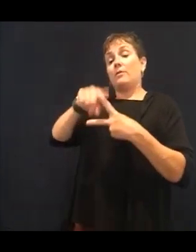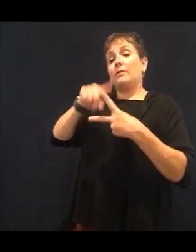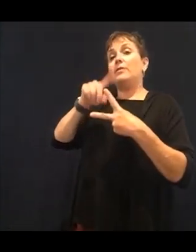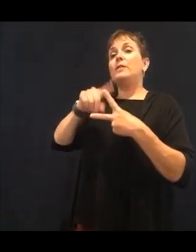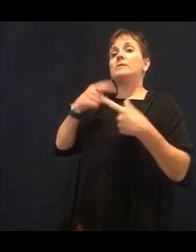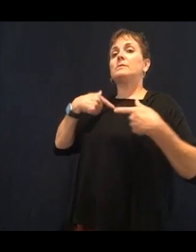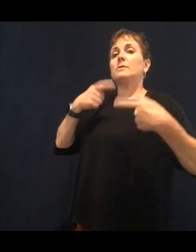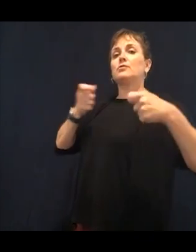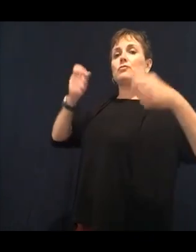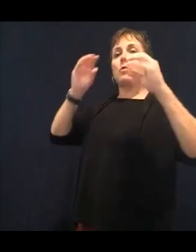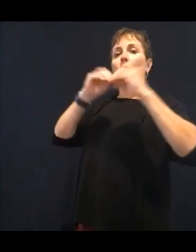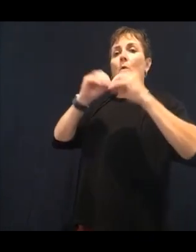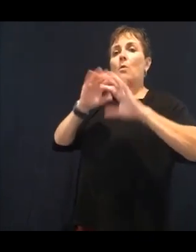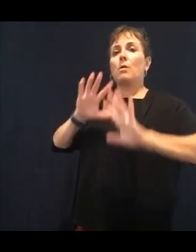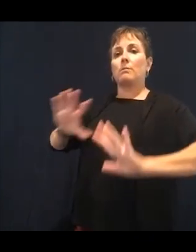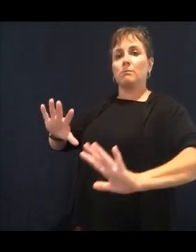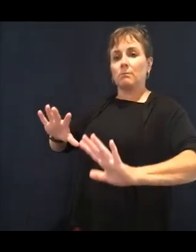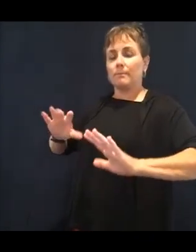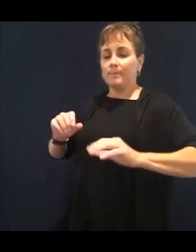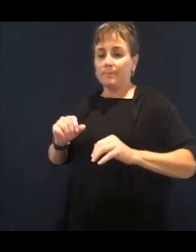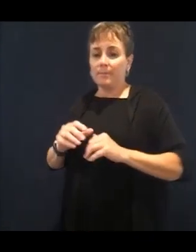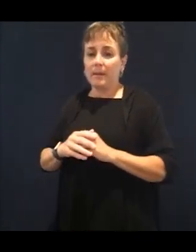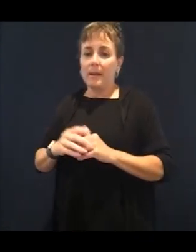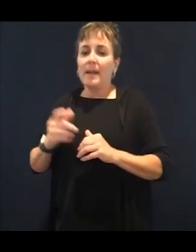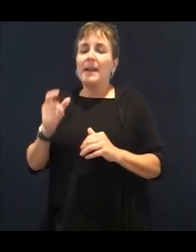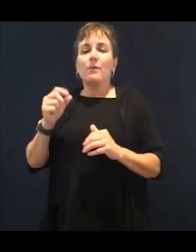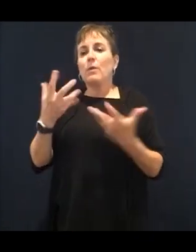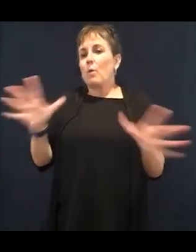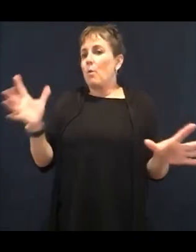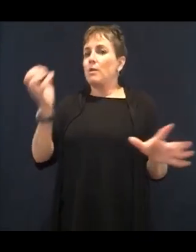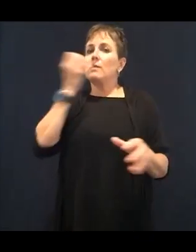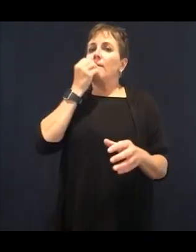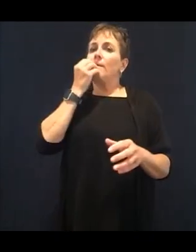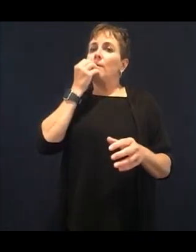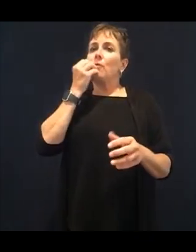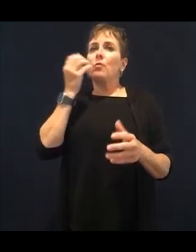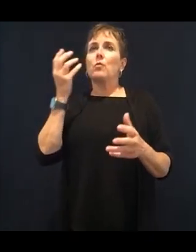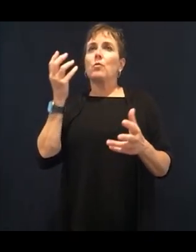eating and attaching to food. We want to be absolutely in charge of our food